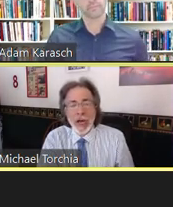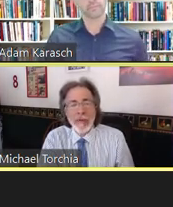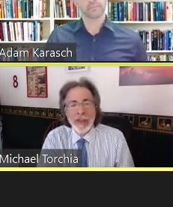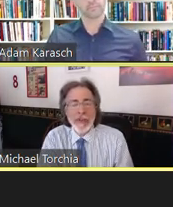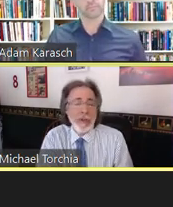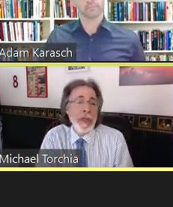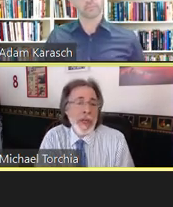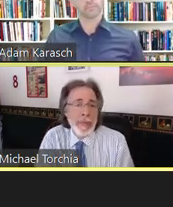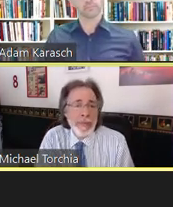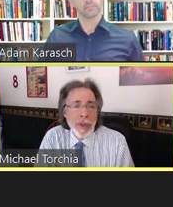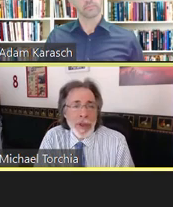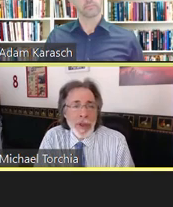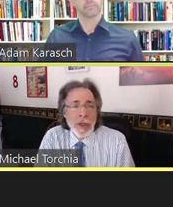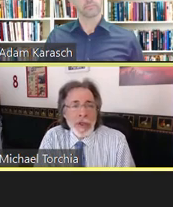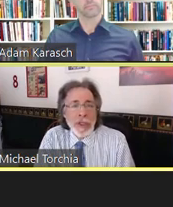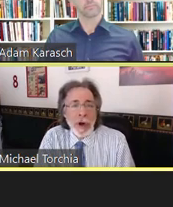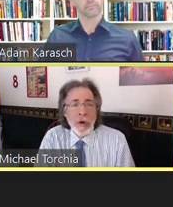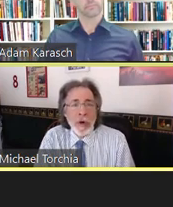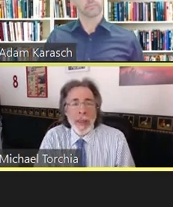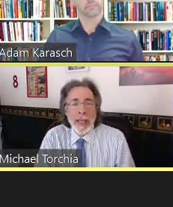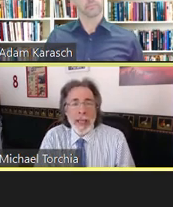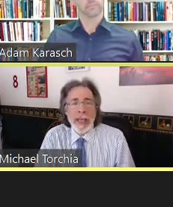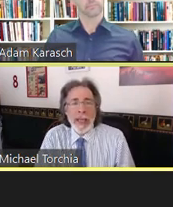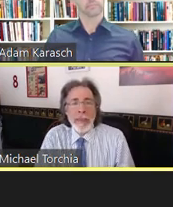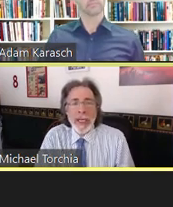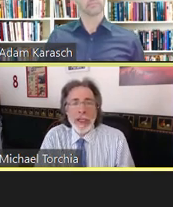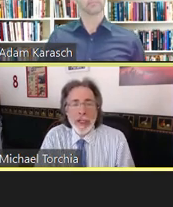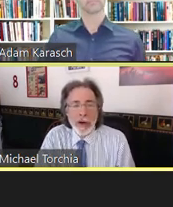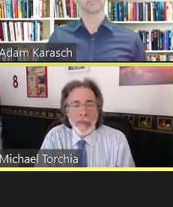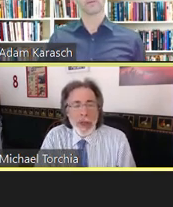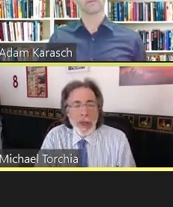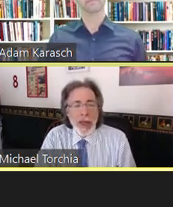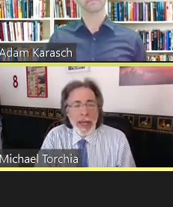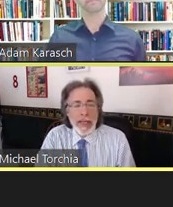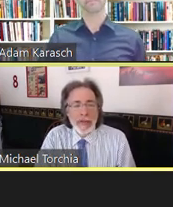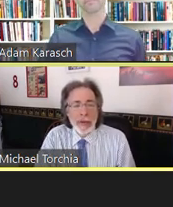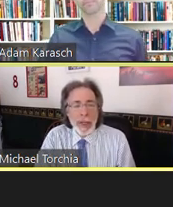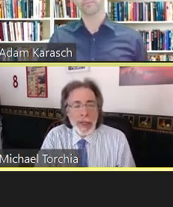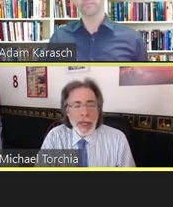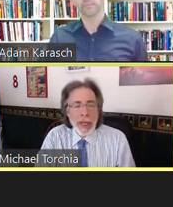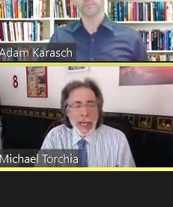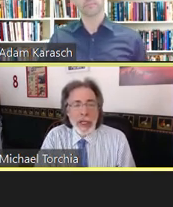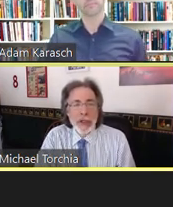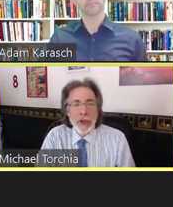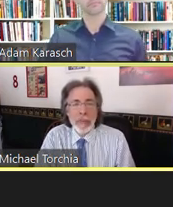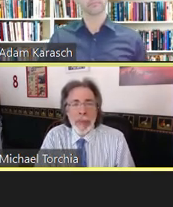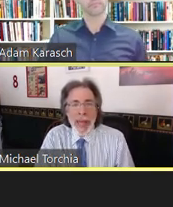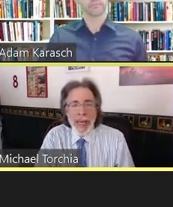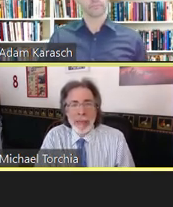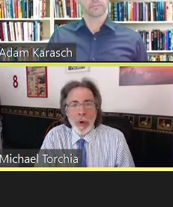of a disability. So it made it clear that a disability included many more